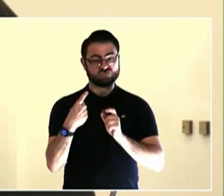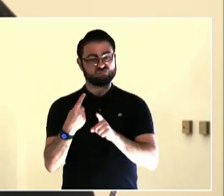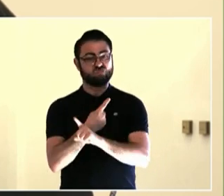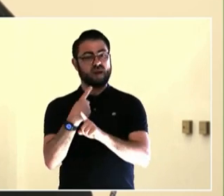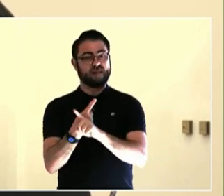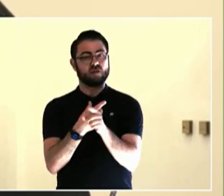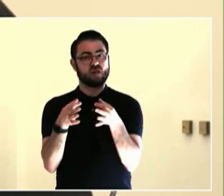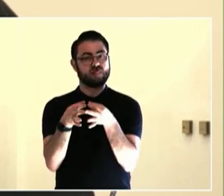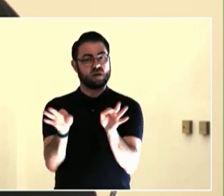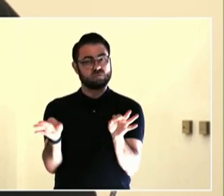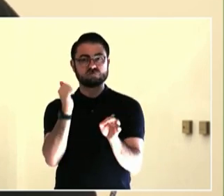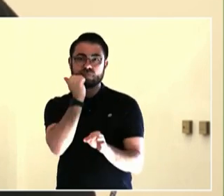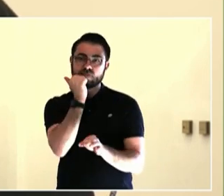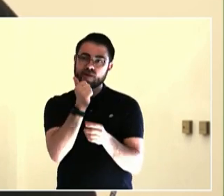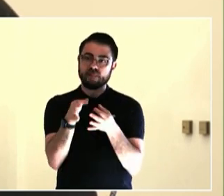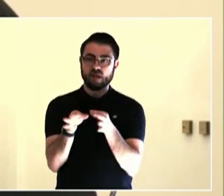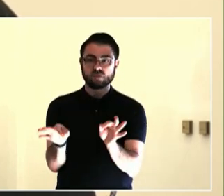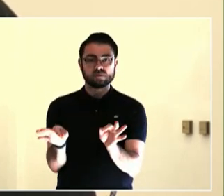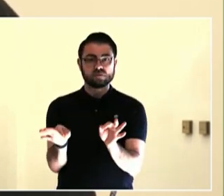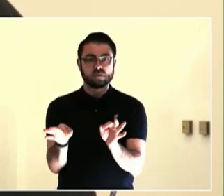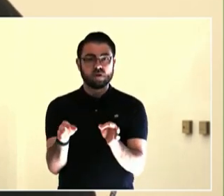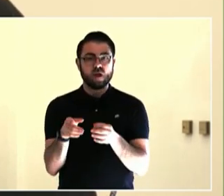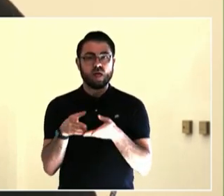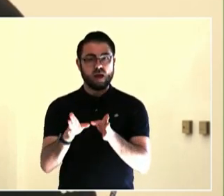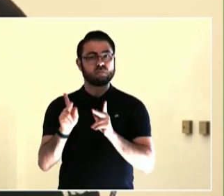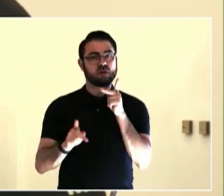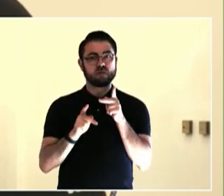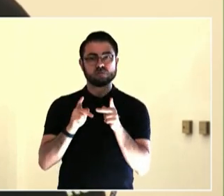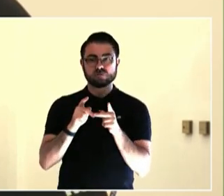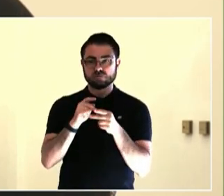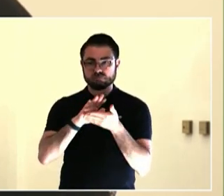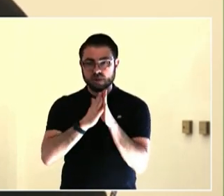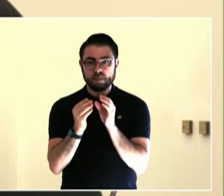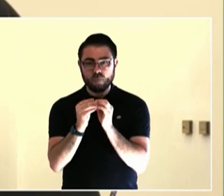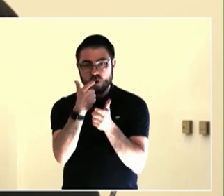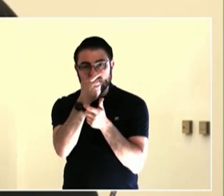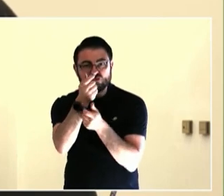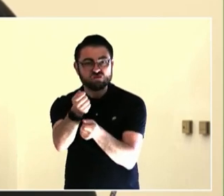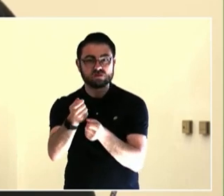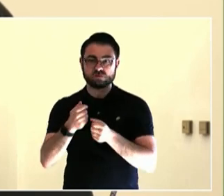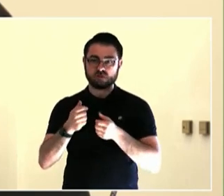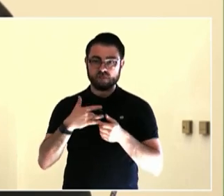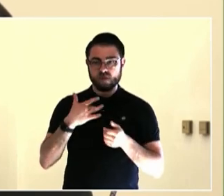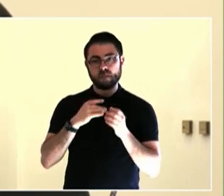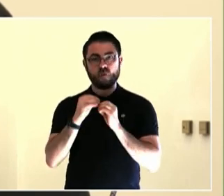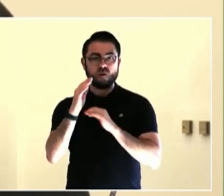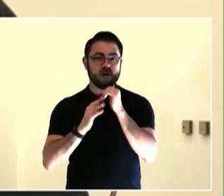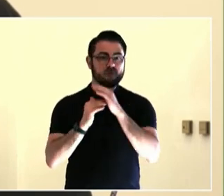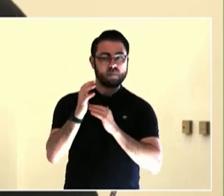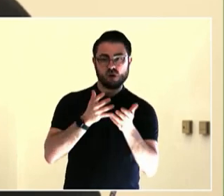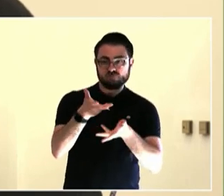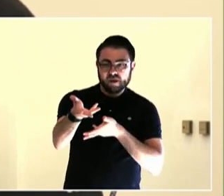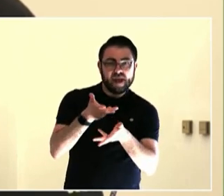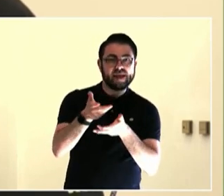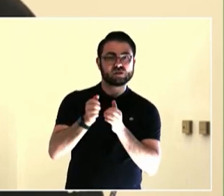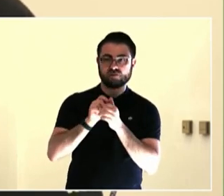engagement process, and Sherry Arnstein and she has created the